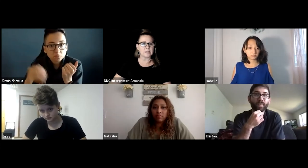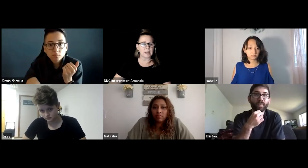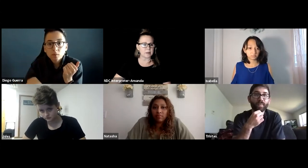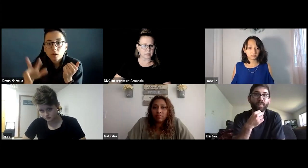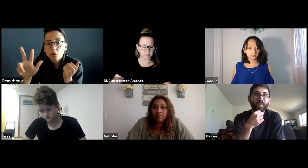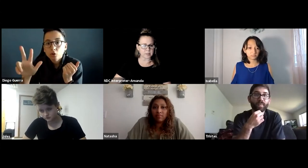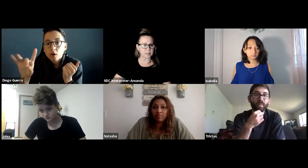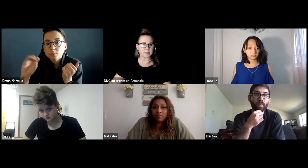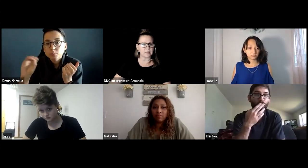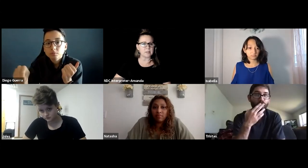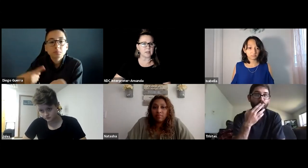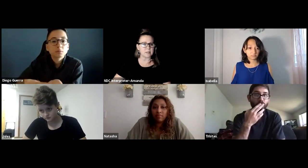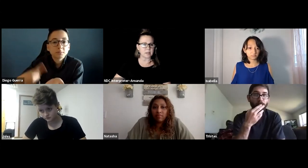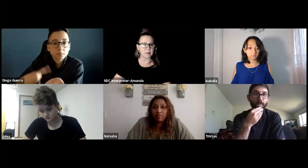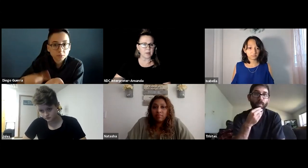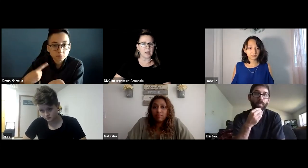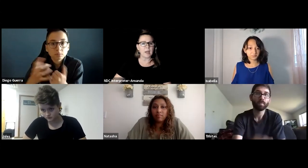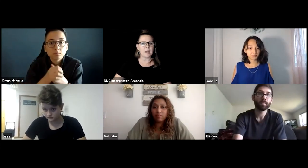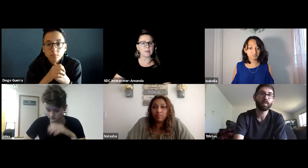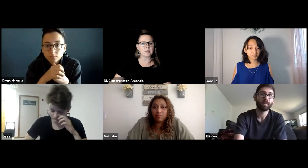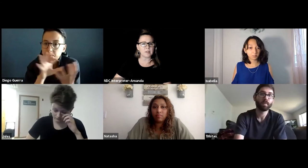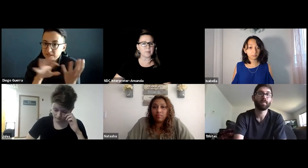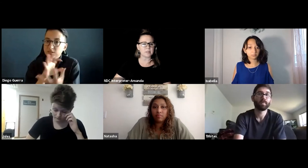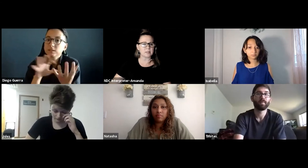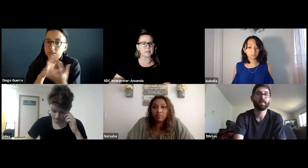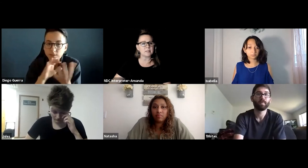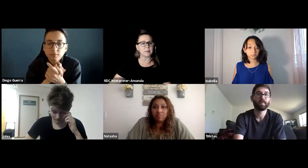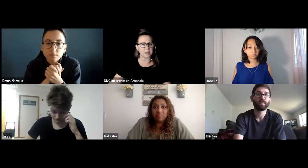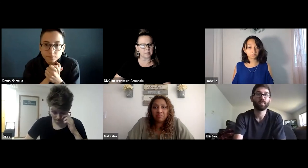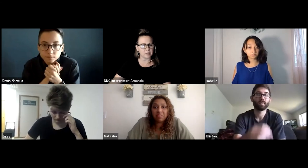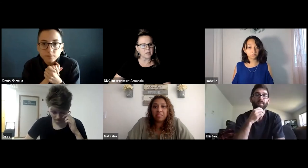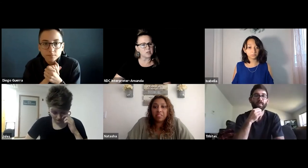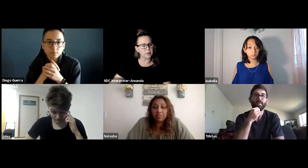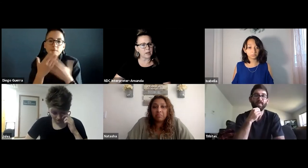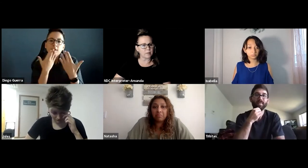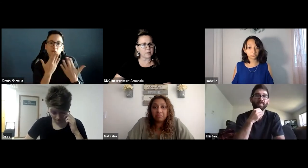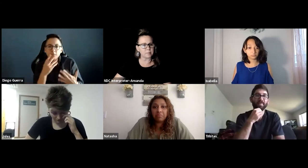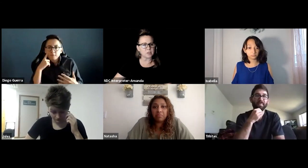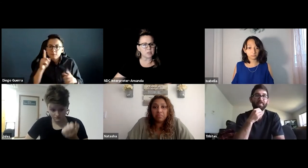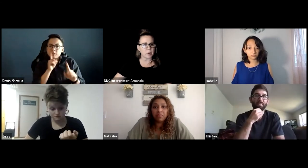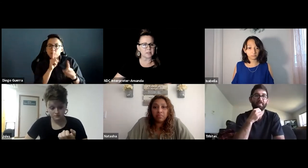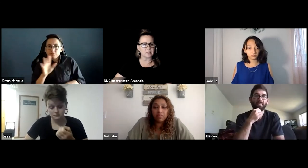19% said they stayed the same. And 38% said sometimes. So we kind of had mixed responses.